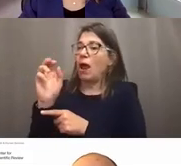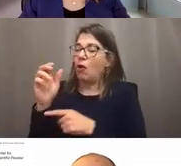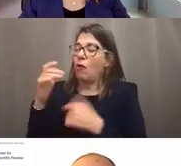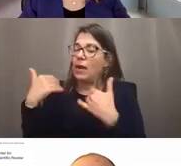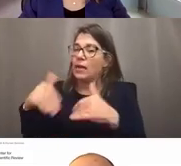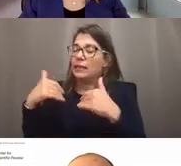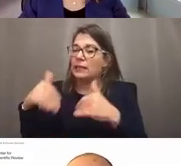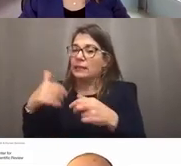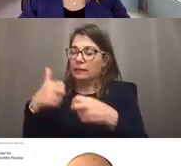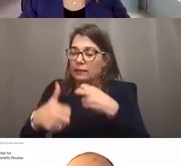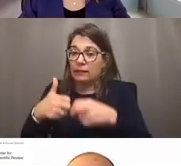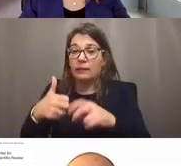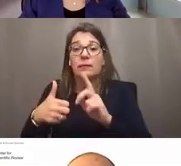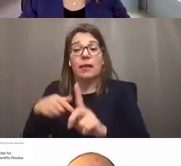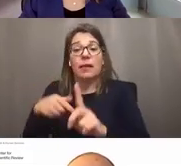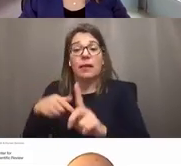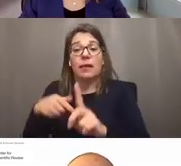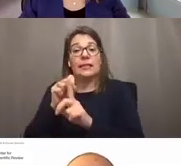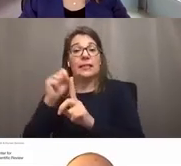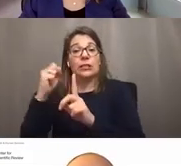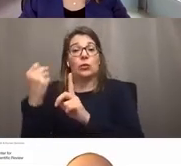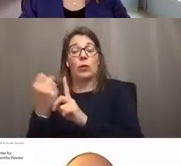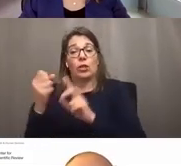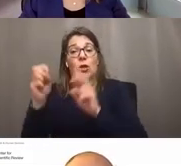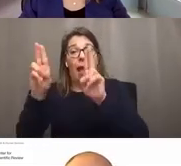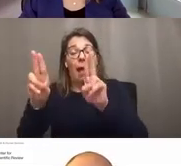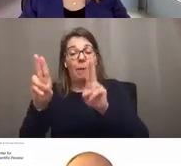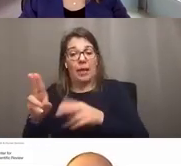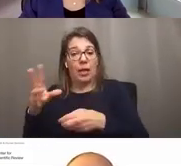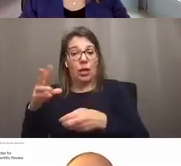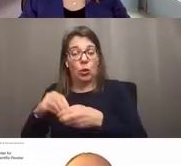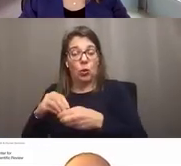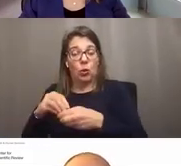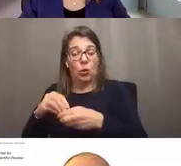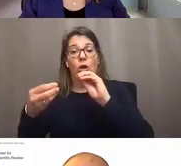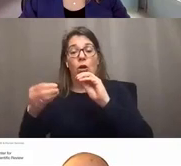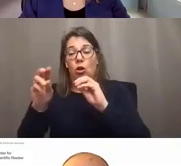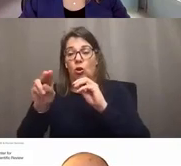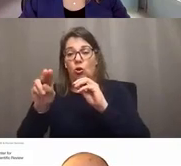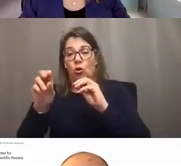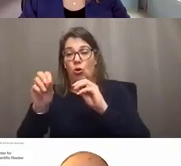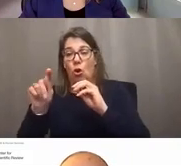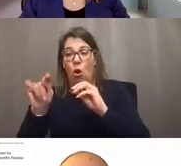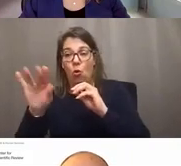In this case, it is essential that applicants include the notice number and the agency routing identifier field,